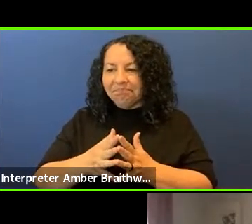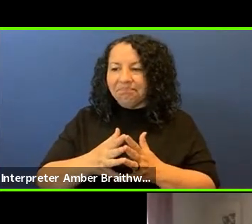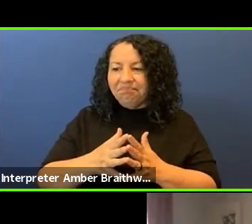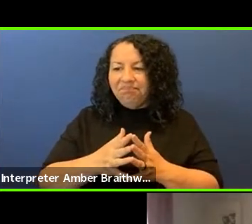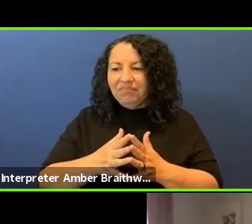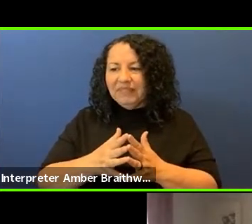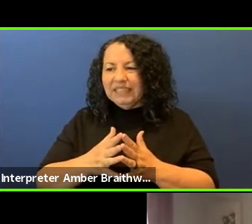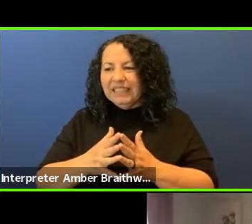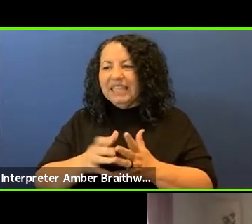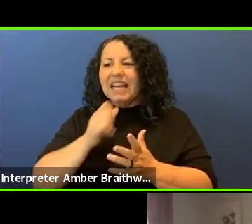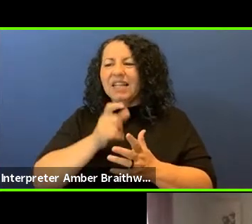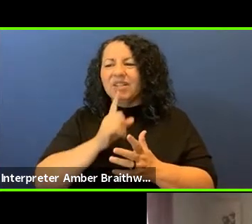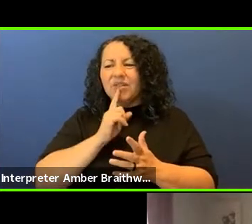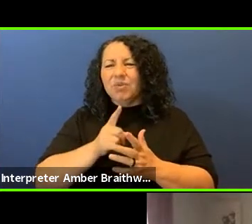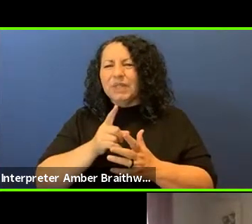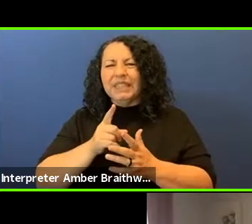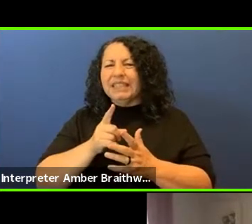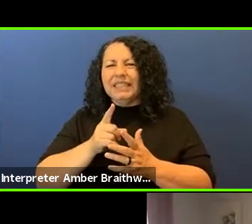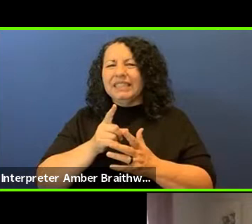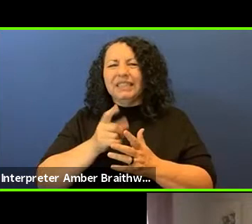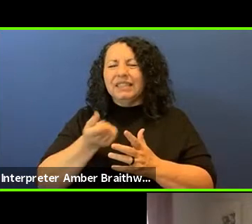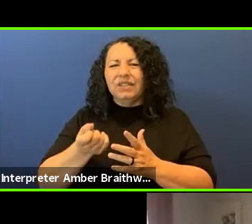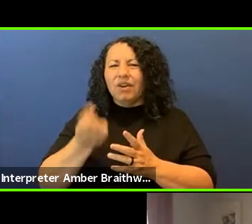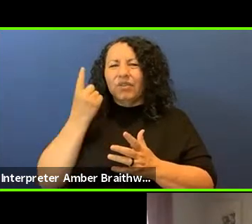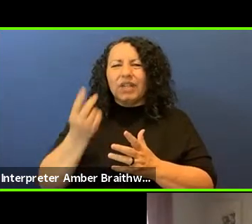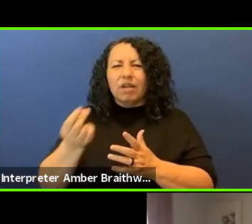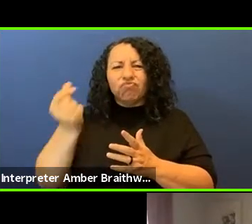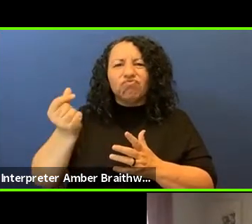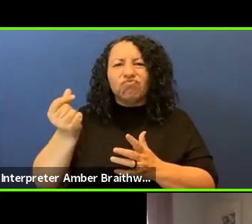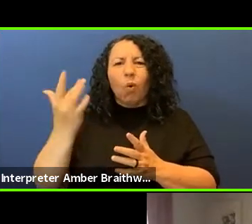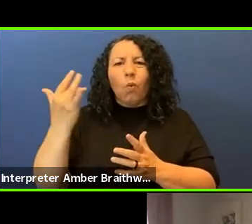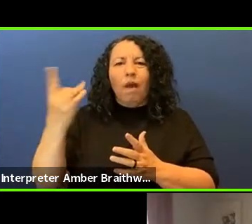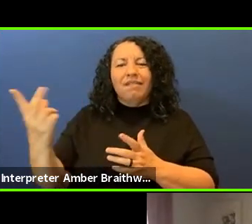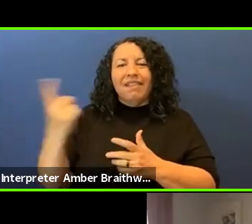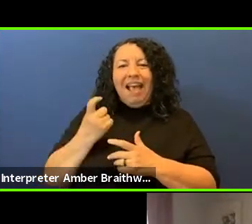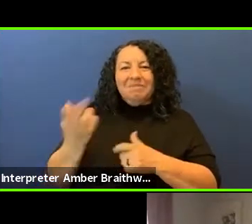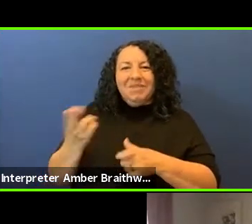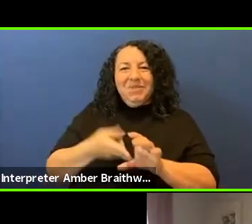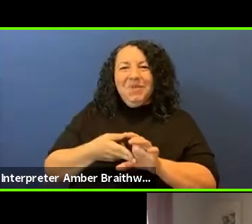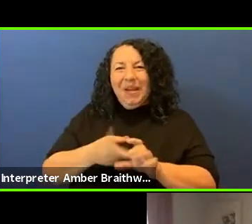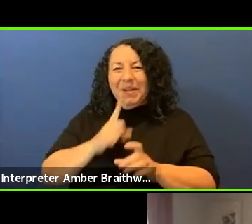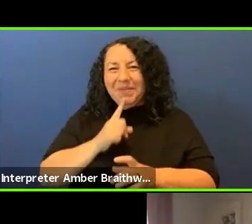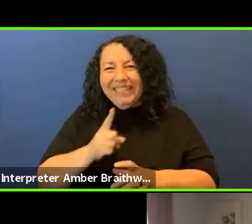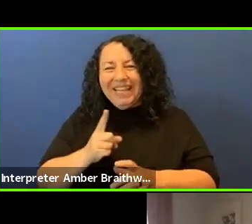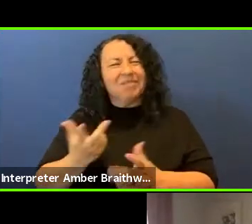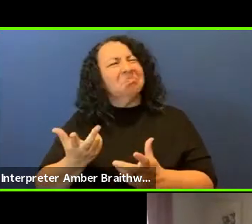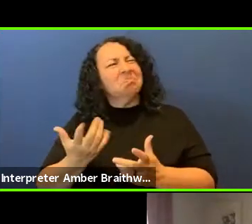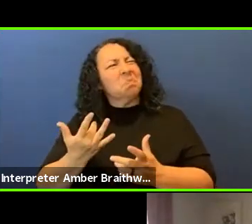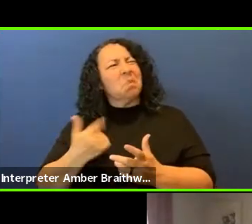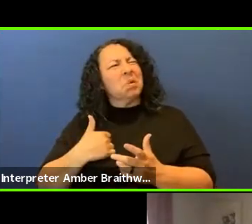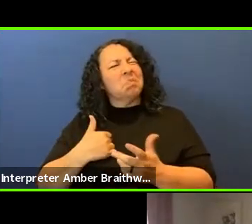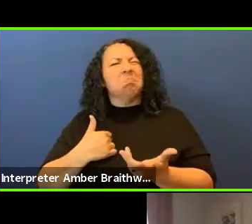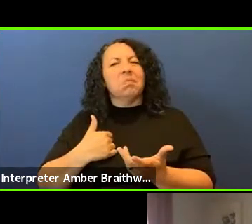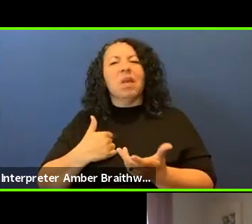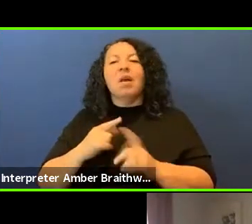really get automatically why I was asked to join but for me personally in the work that I do, art has always